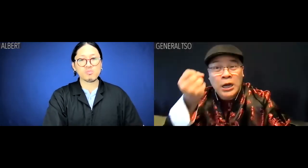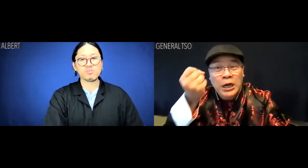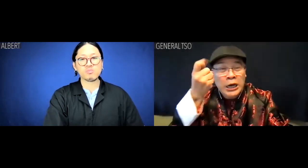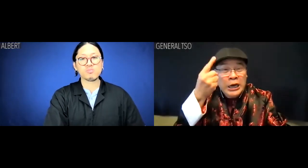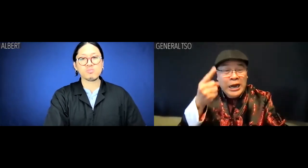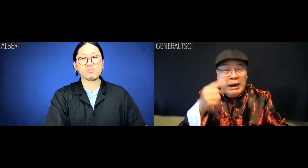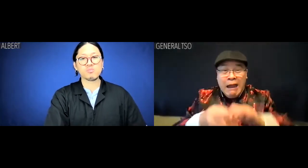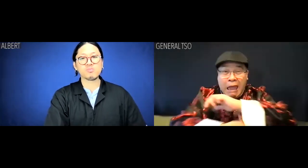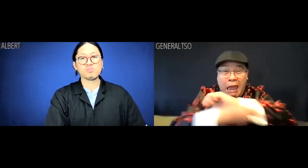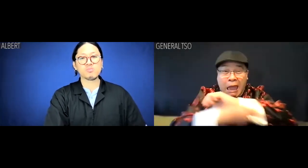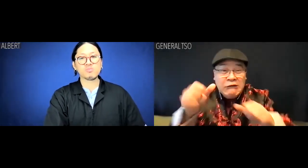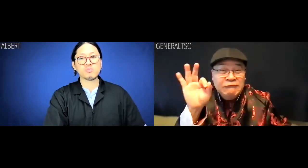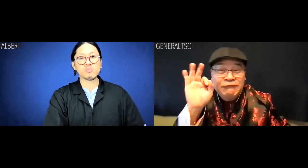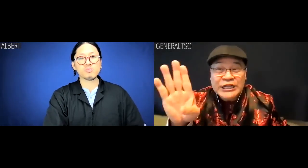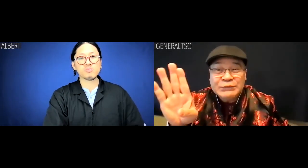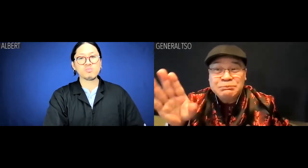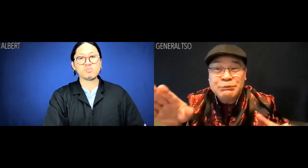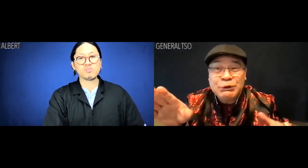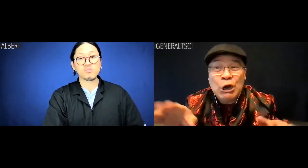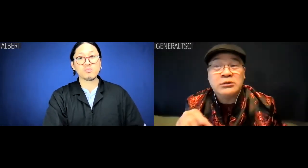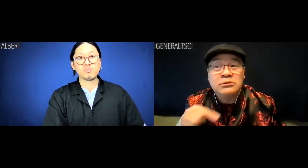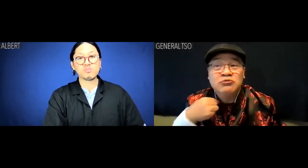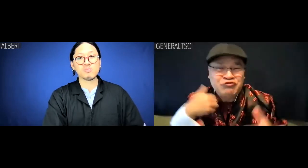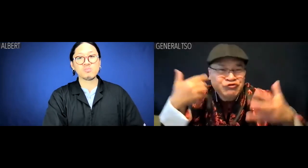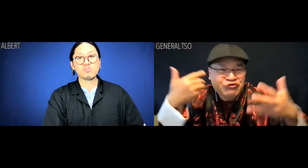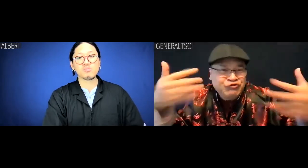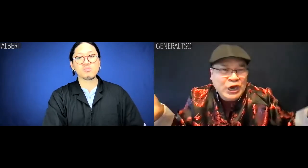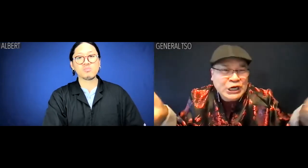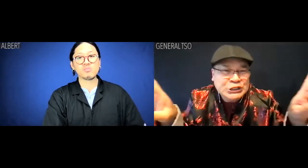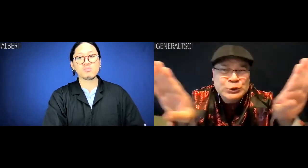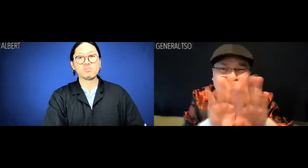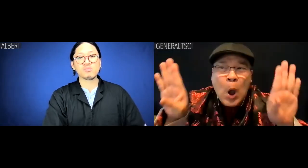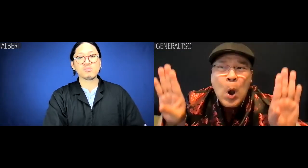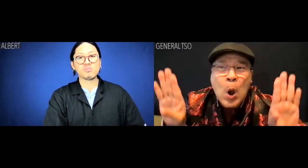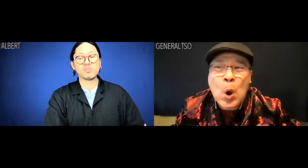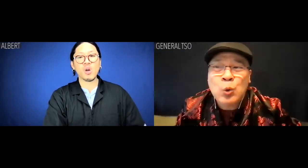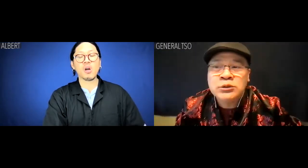So that you could hack into Facebook, which we already block.